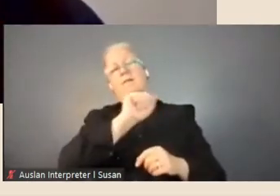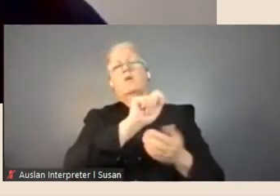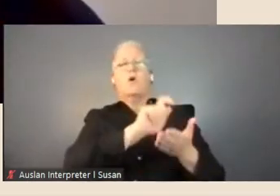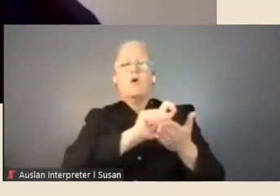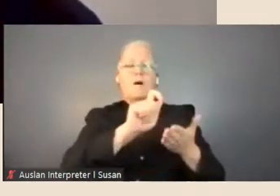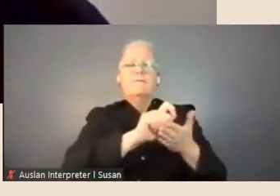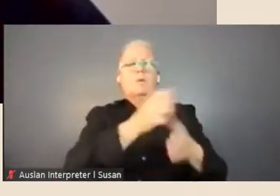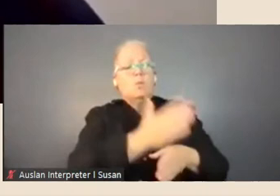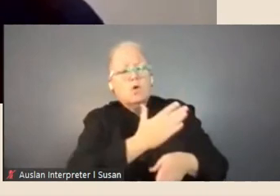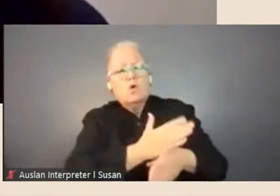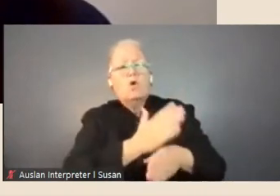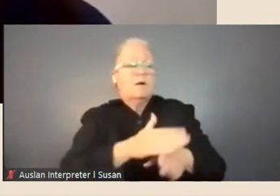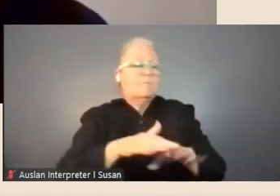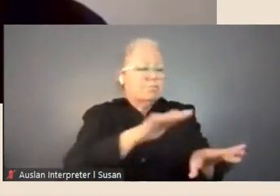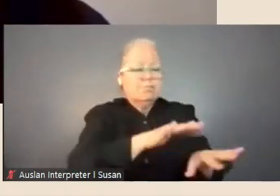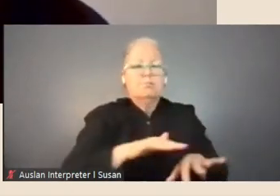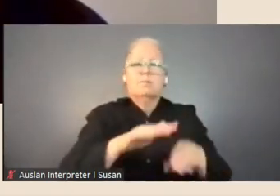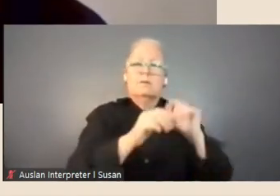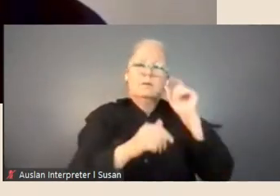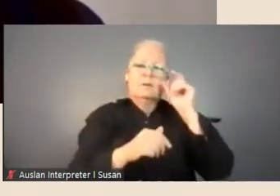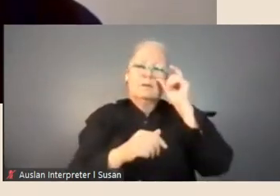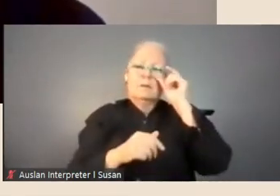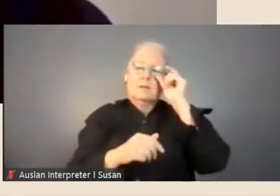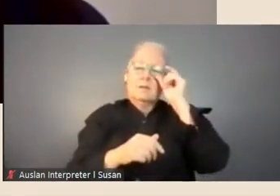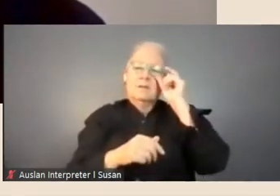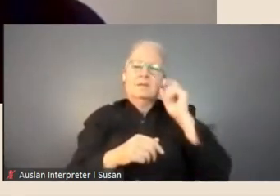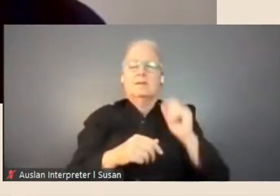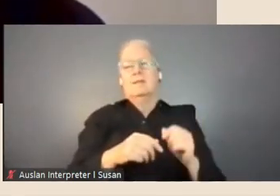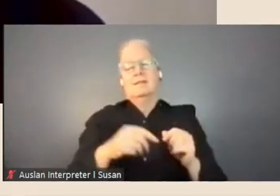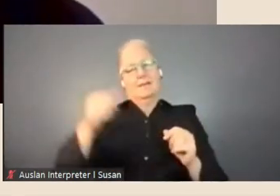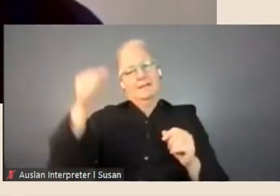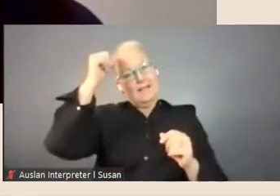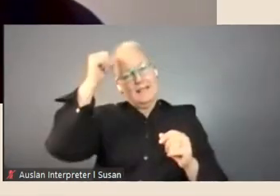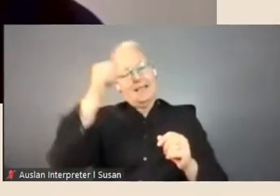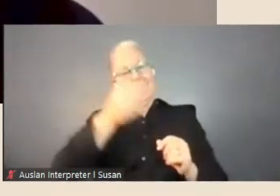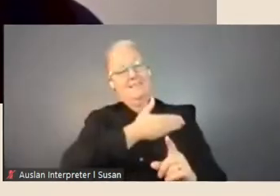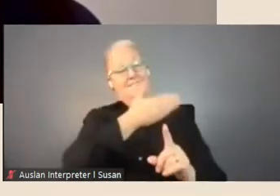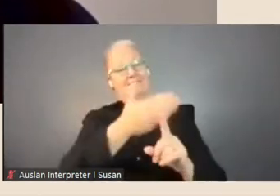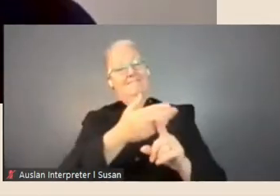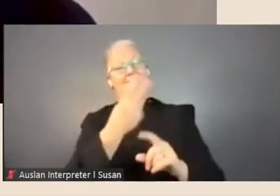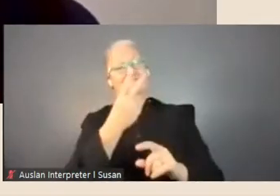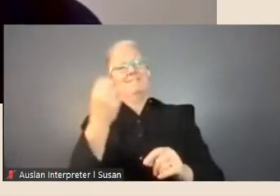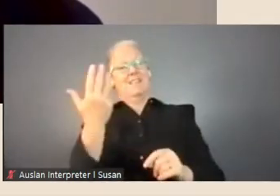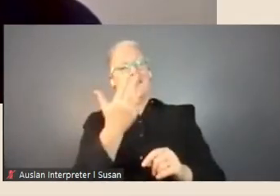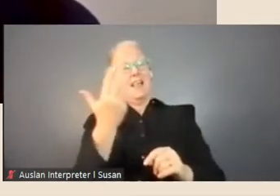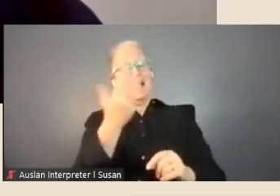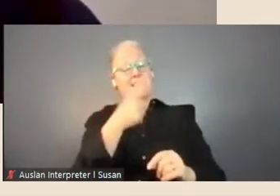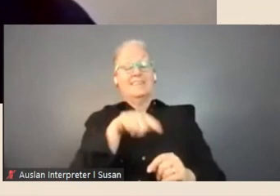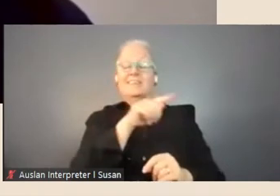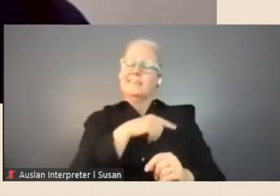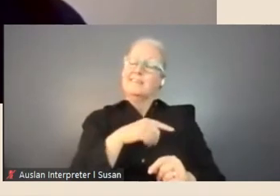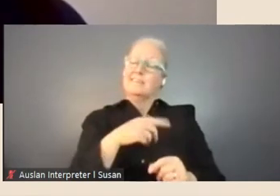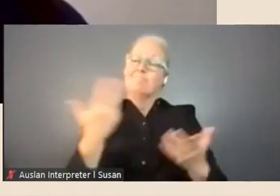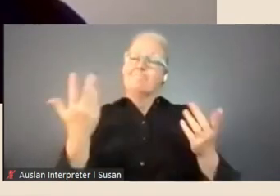So unfortunately it has been quite a difficult time for the 2019 fellows with the continued